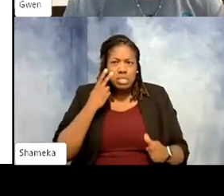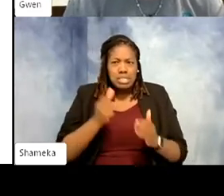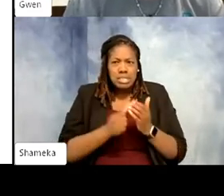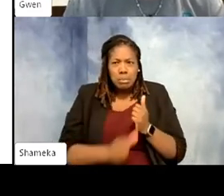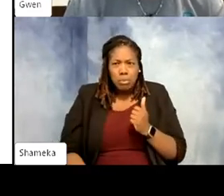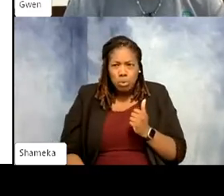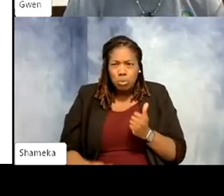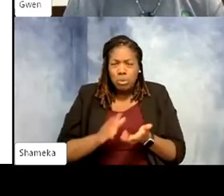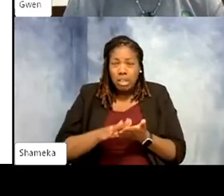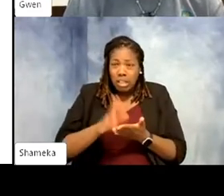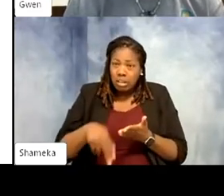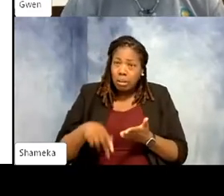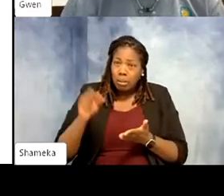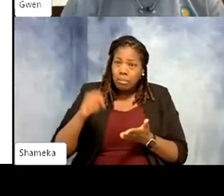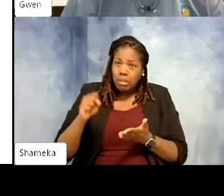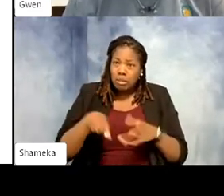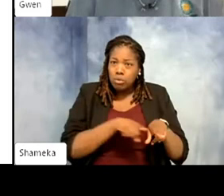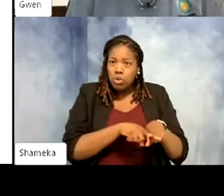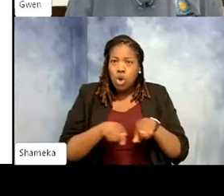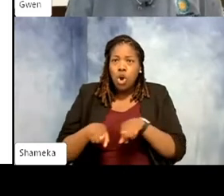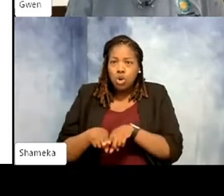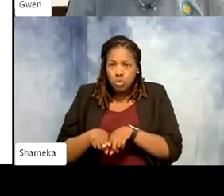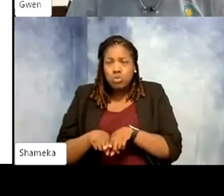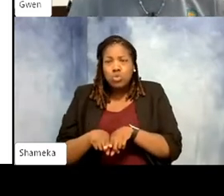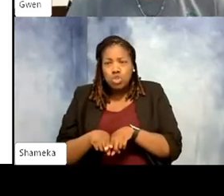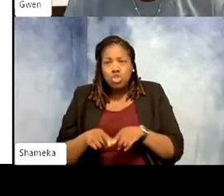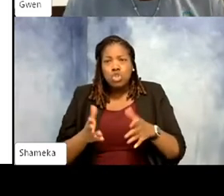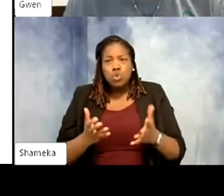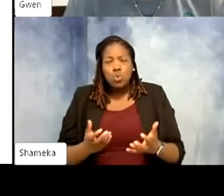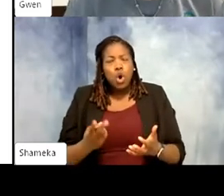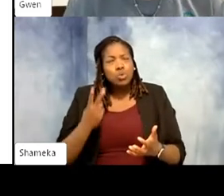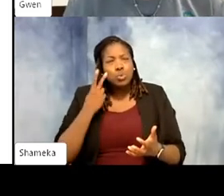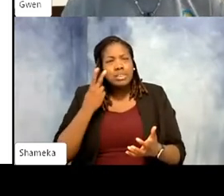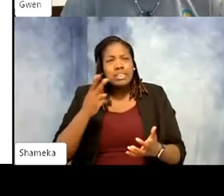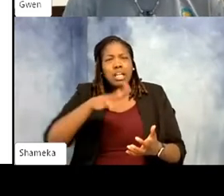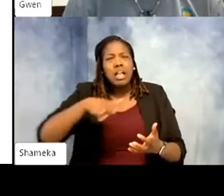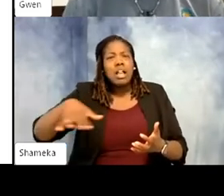but you also want to live the view the public's experience of zookeeping. So yeah you clean, you